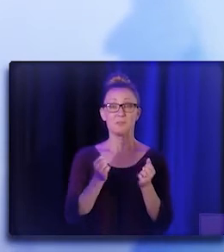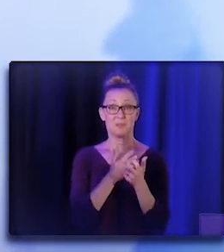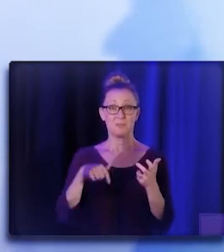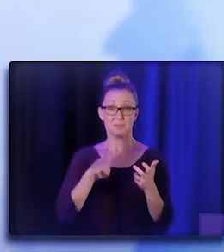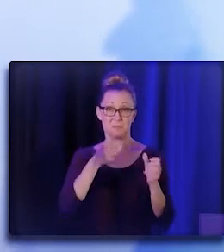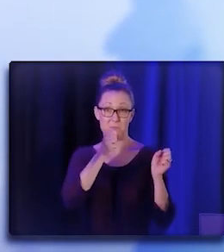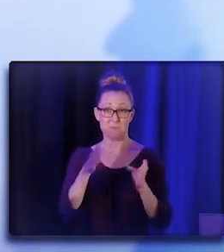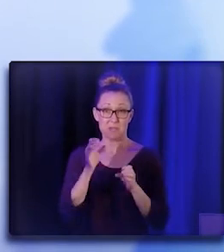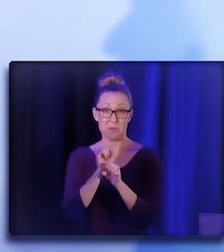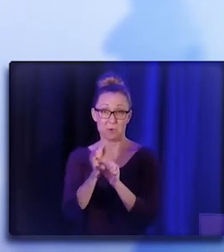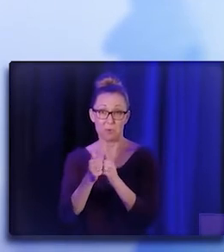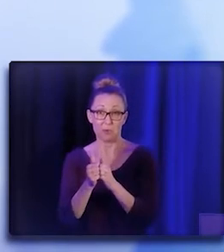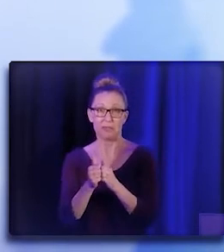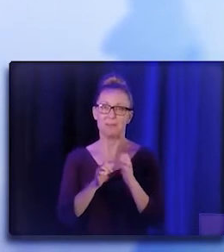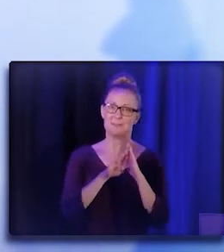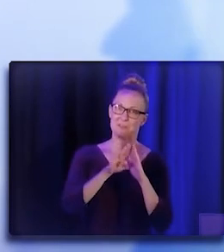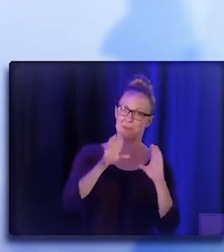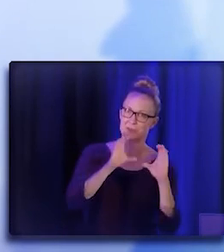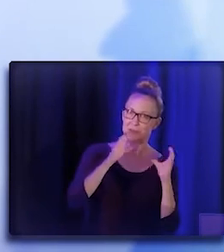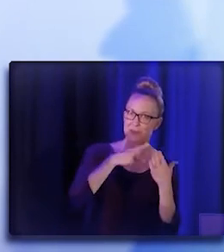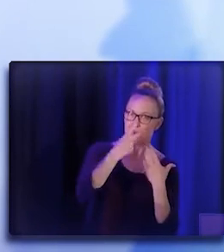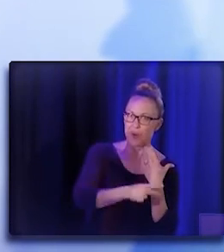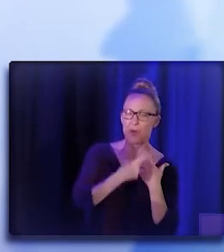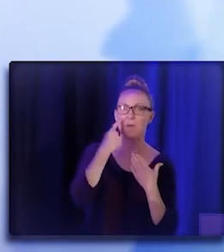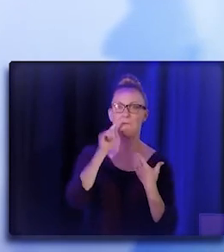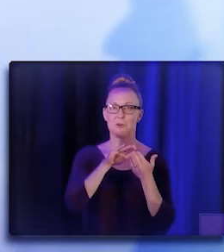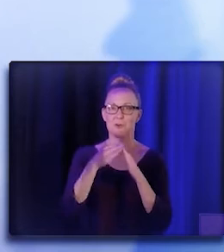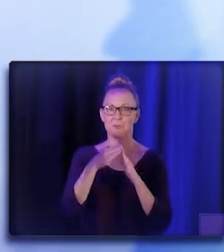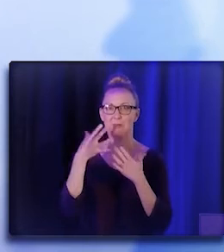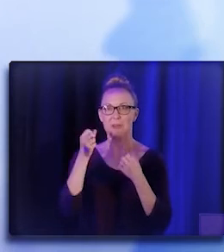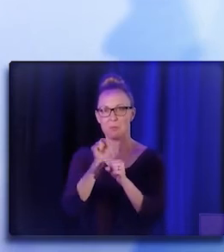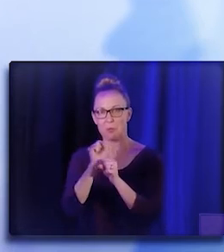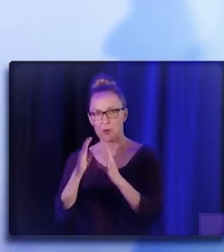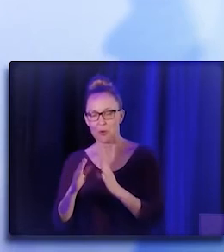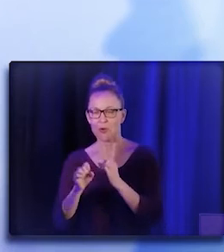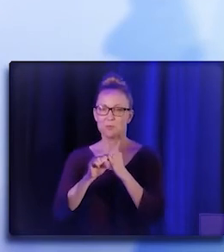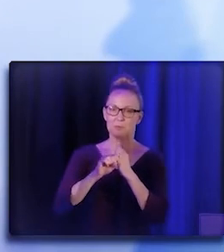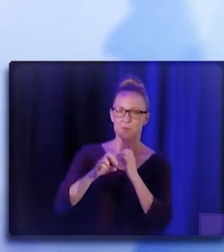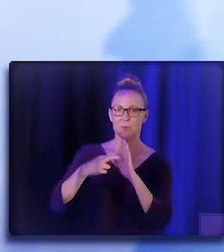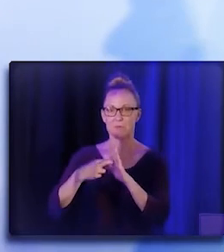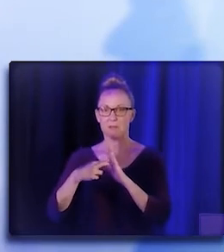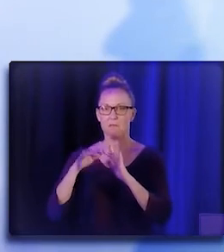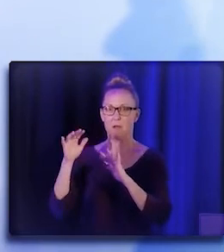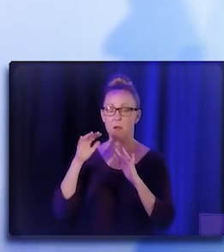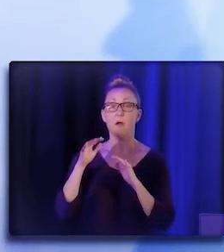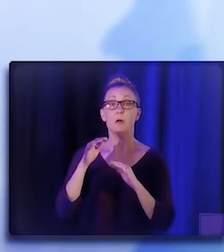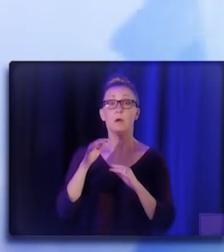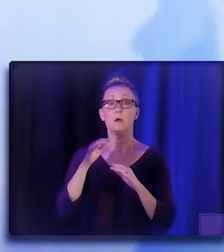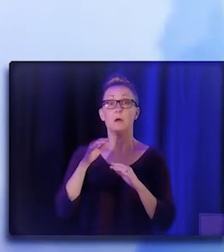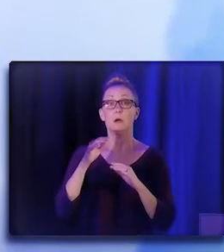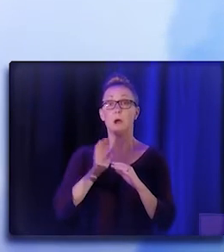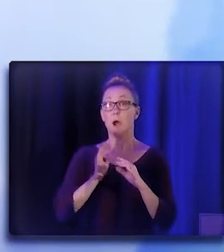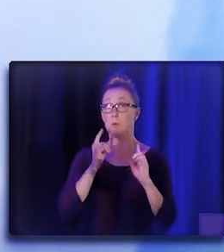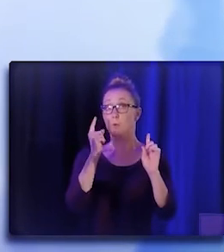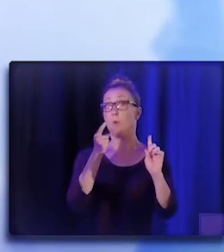which is developing a certificate program for community health workers, Promotores, representatives, what we're really looking at doing is making sure